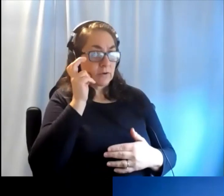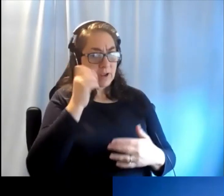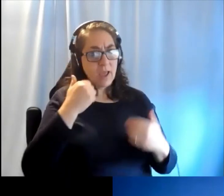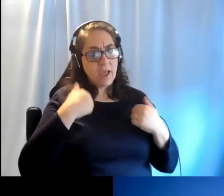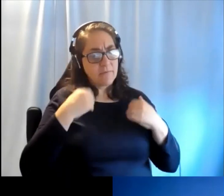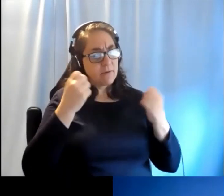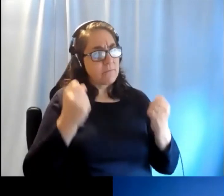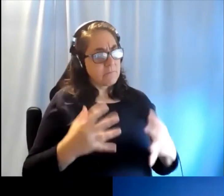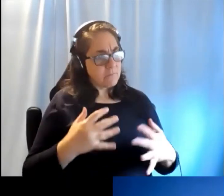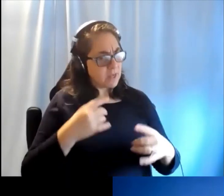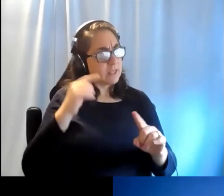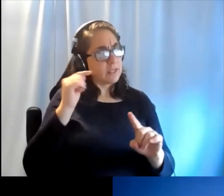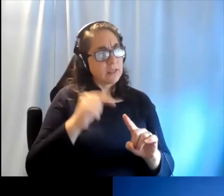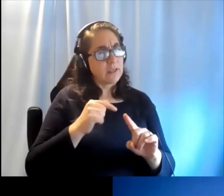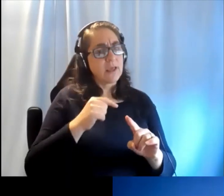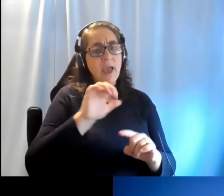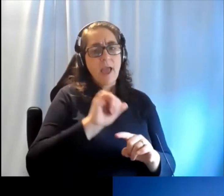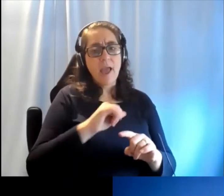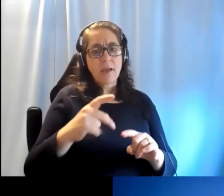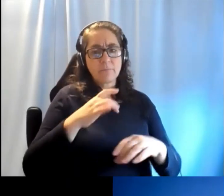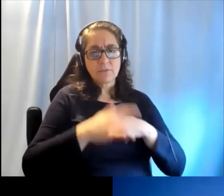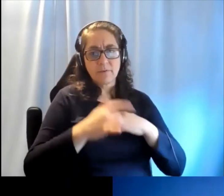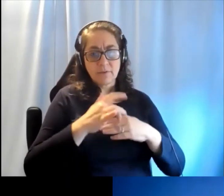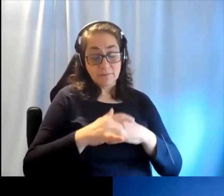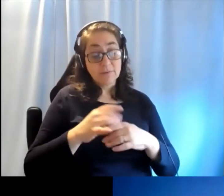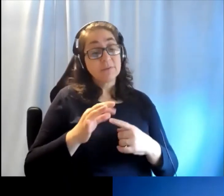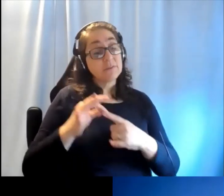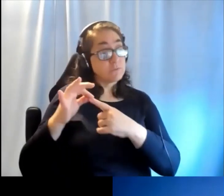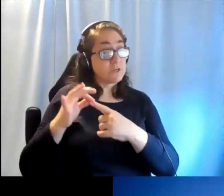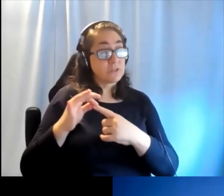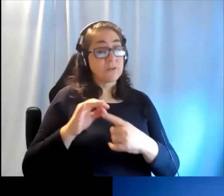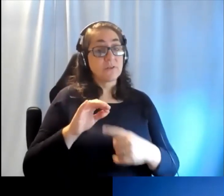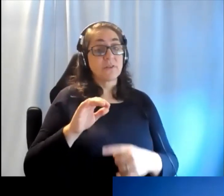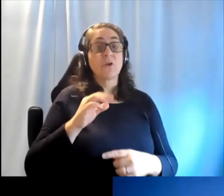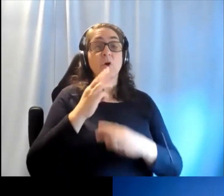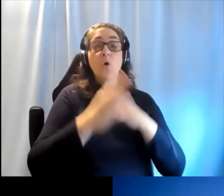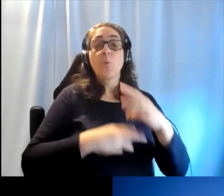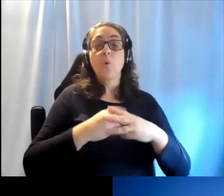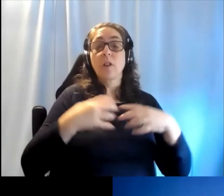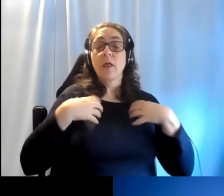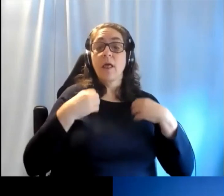a number of apps available, including the World Health Organization's Hear Who app,